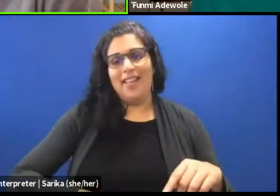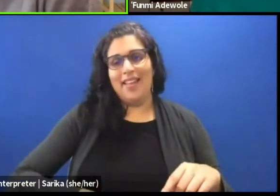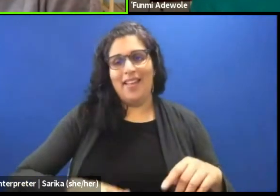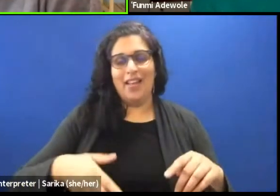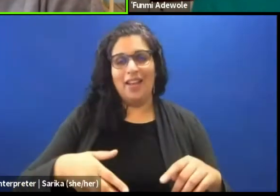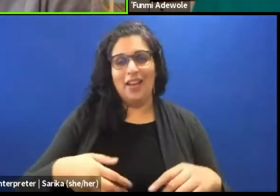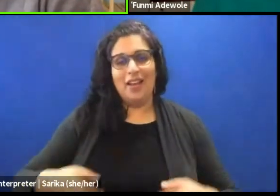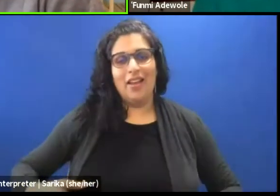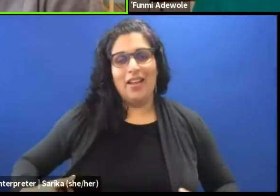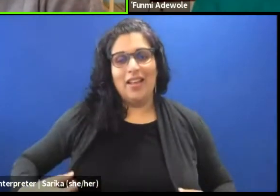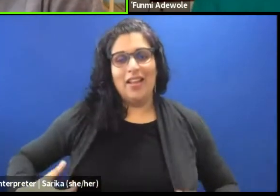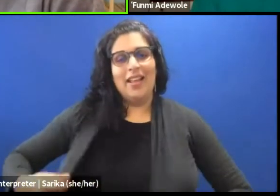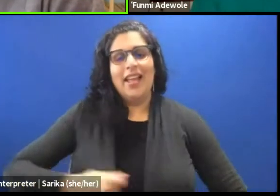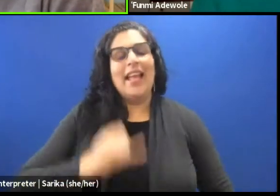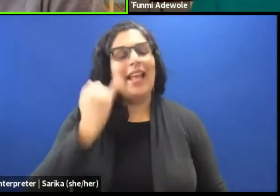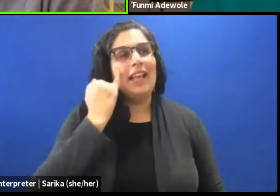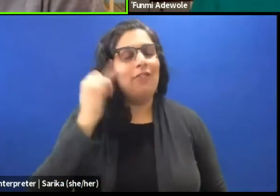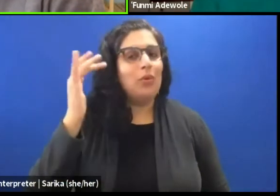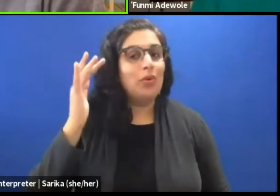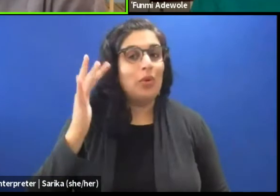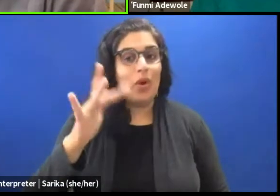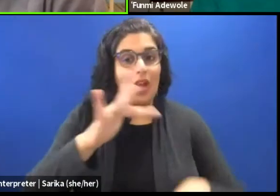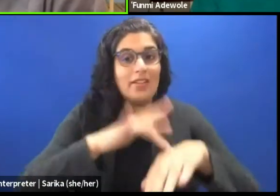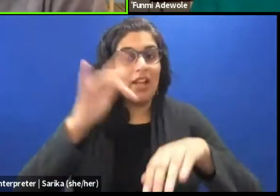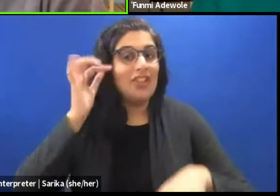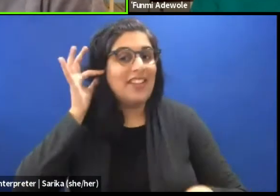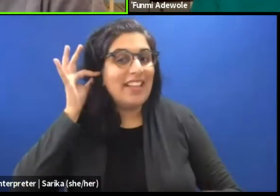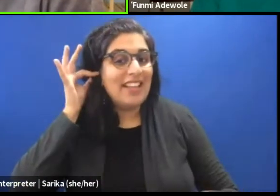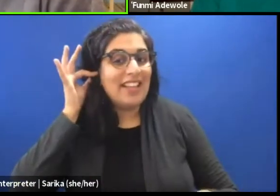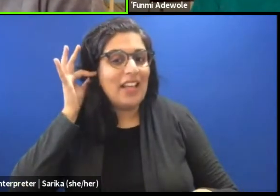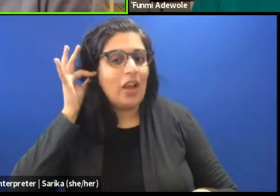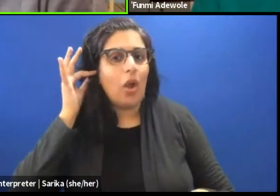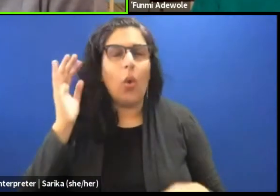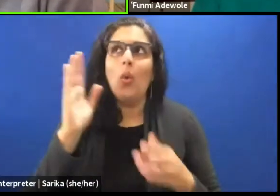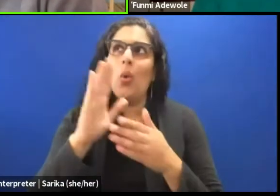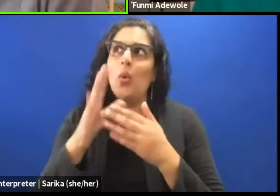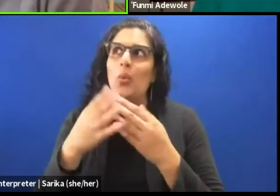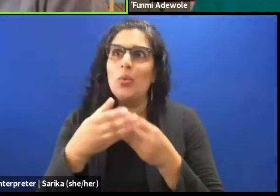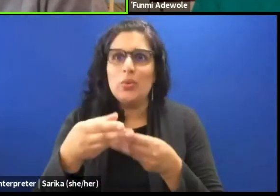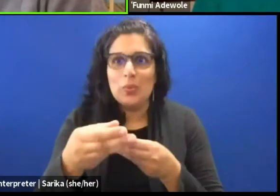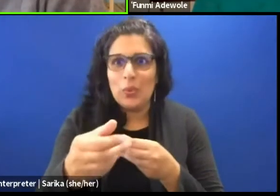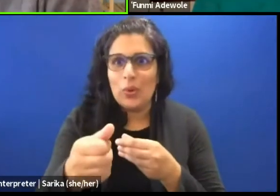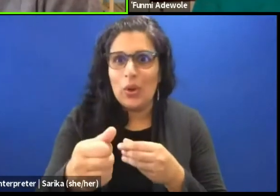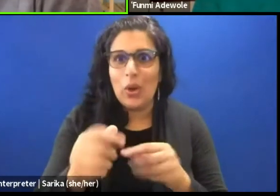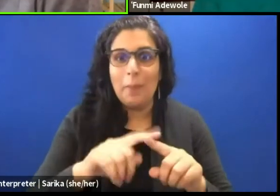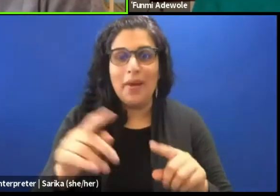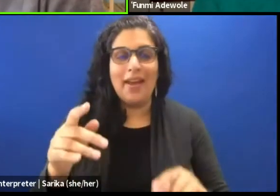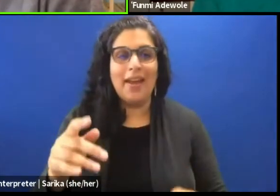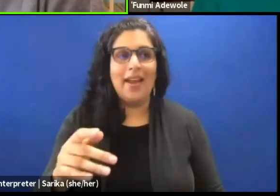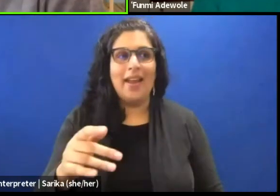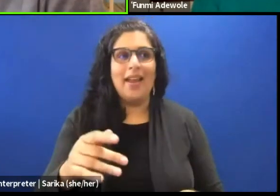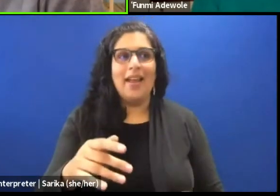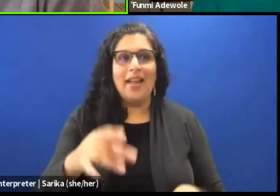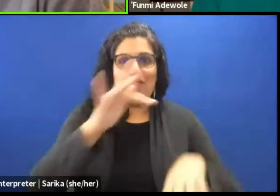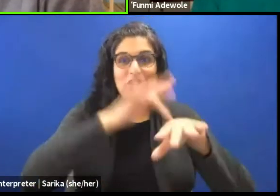If you touch the ear, you would find it is very smooth, but if you know touch the trunk, it's different, right?